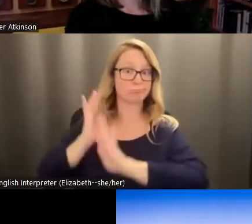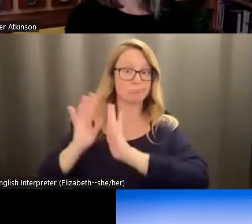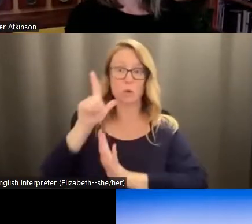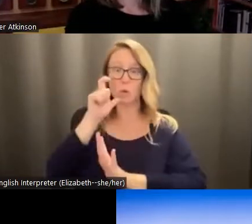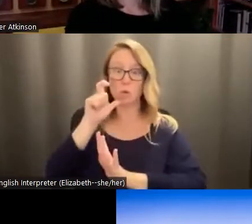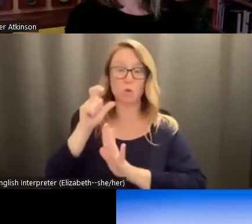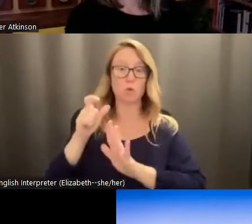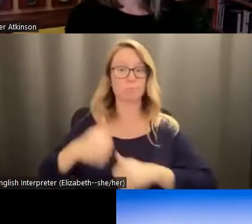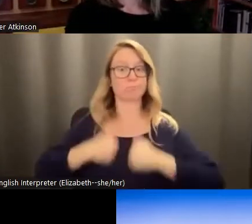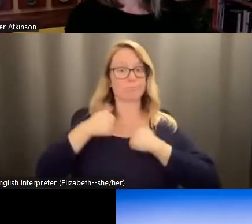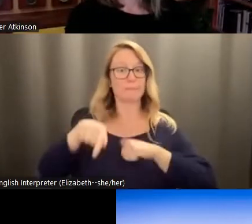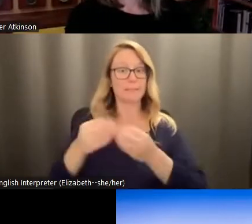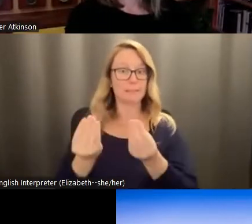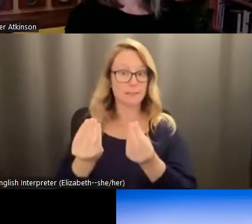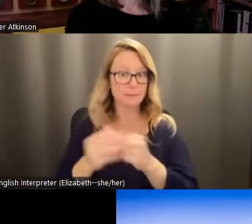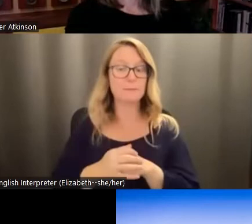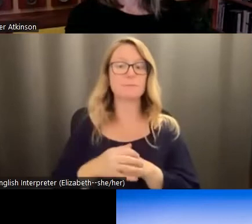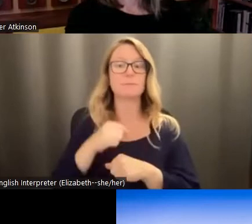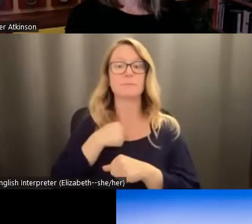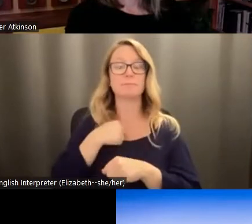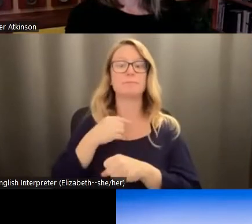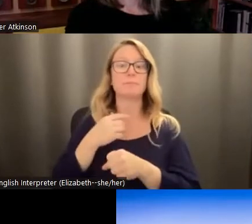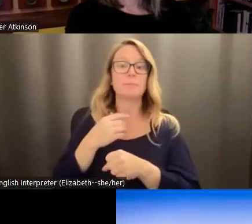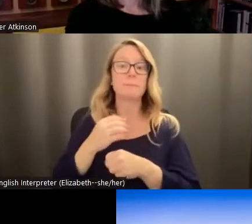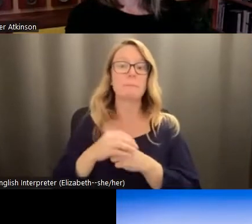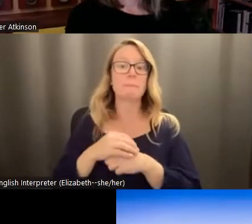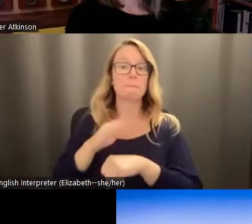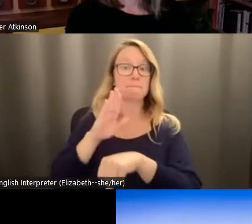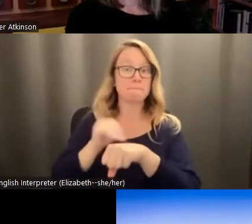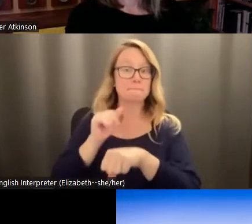lands. I call upon those individuals and ask for